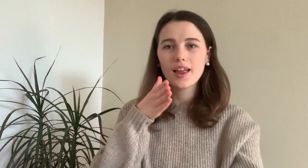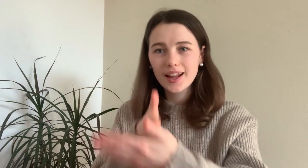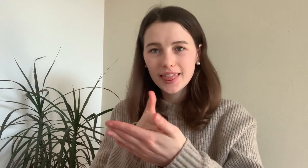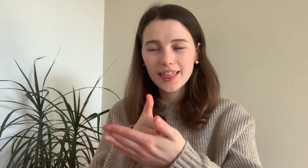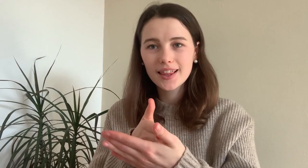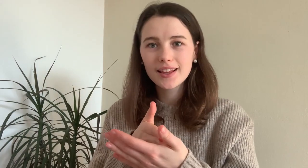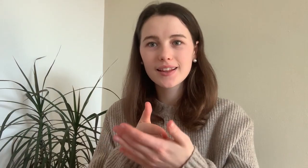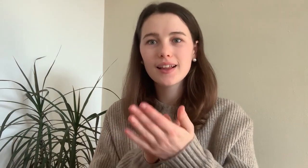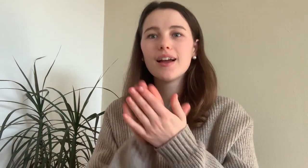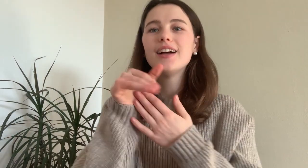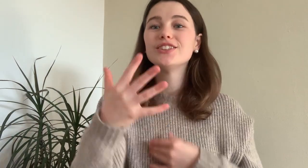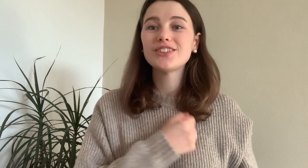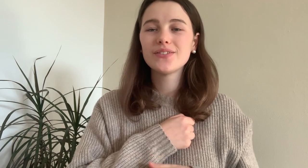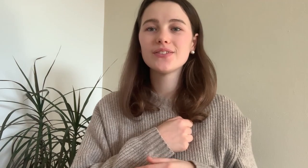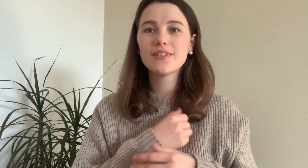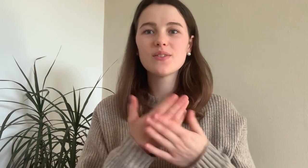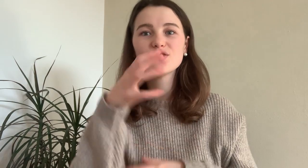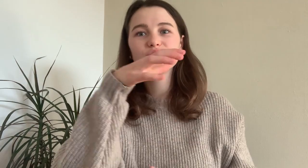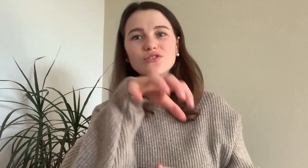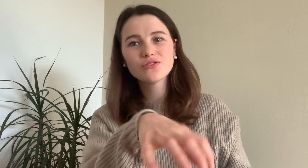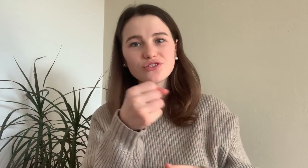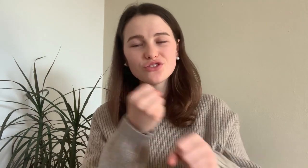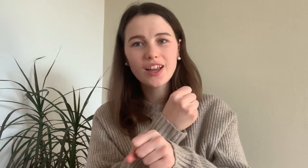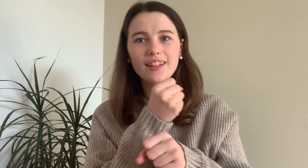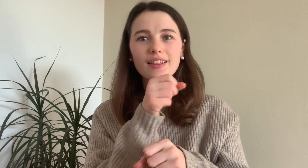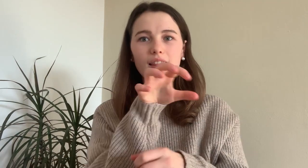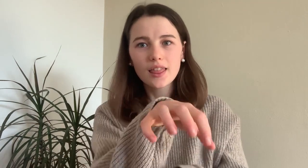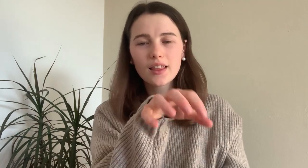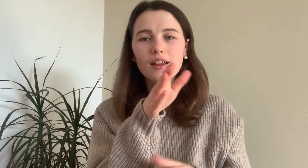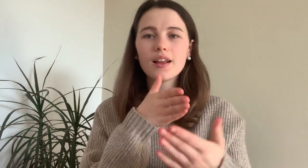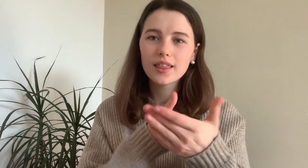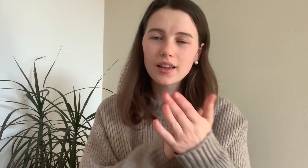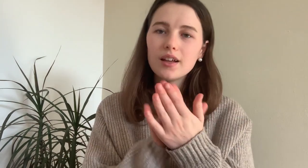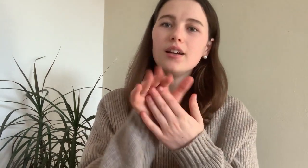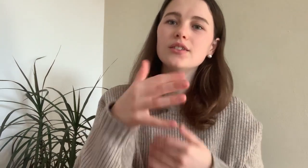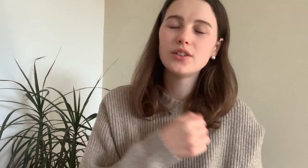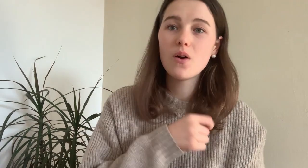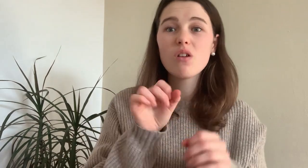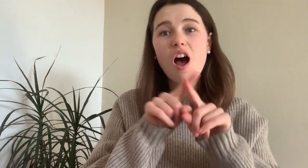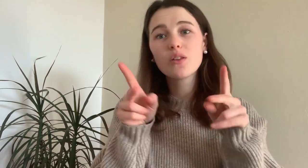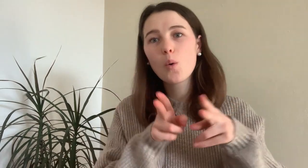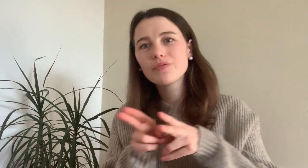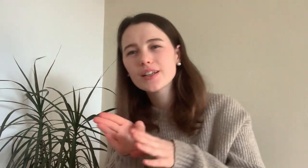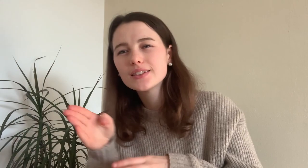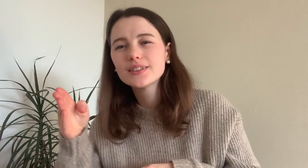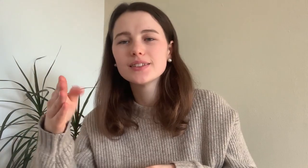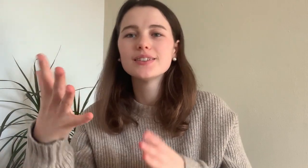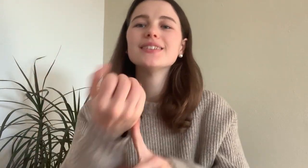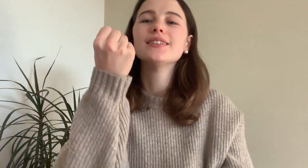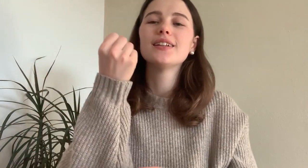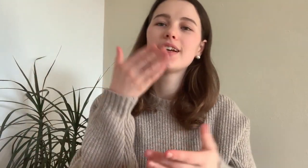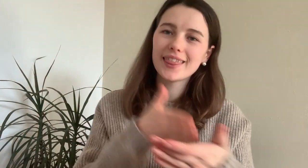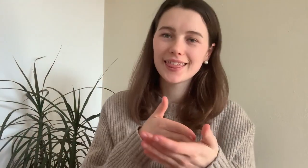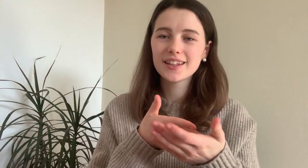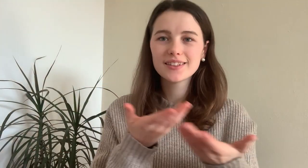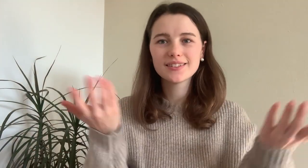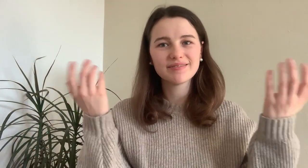People place "obstacles" on our path, we encounter many barriers and when we overcome one there is another one and so on...